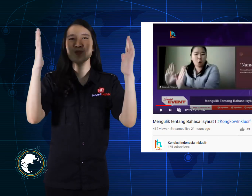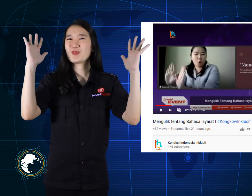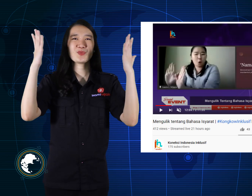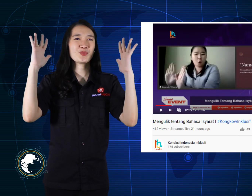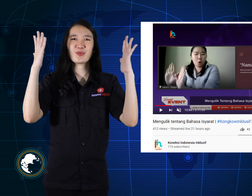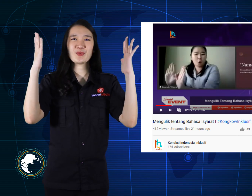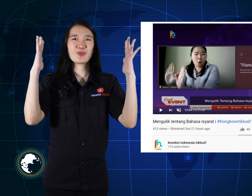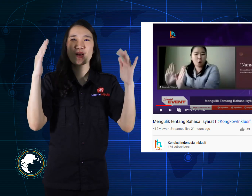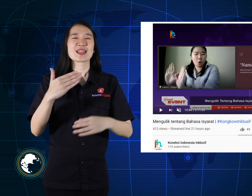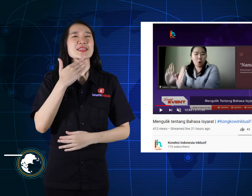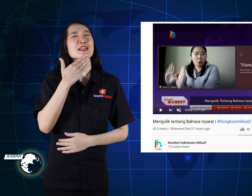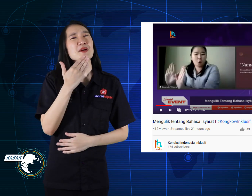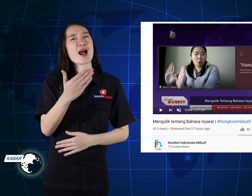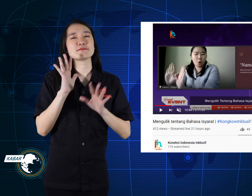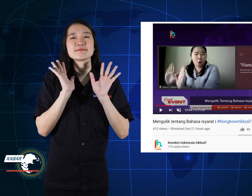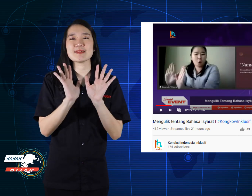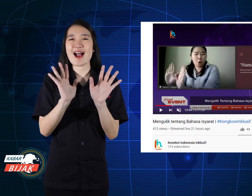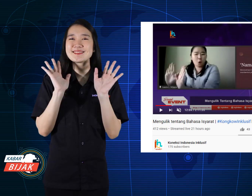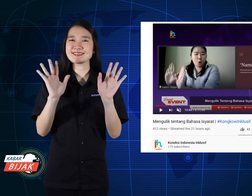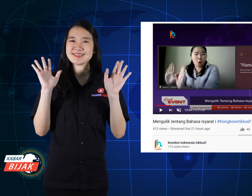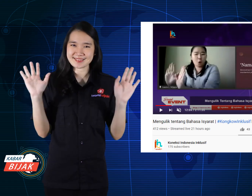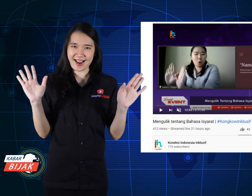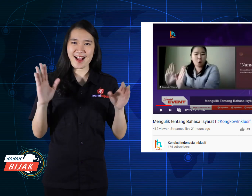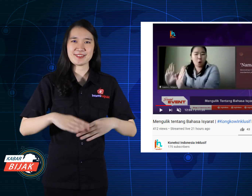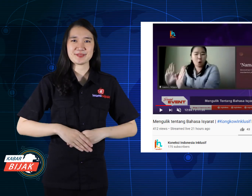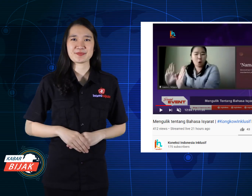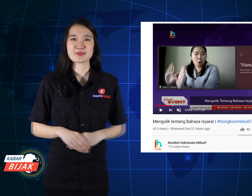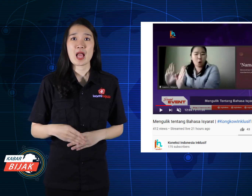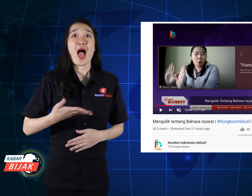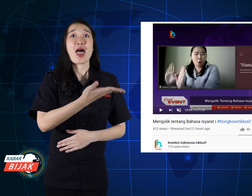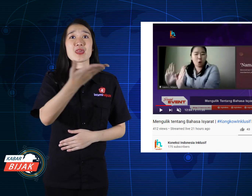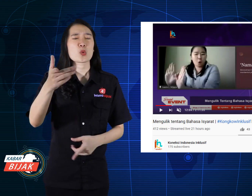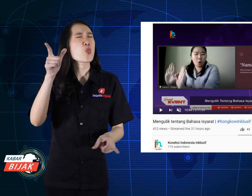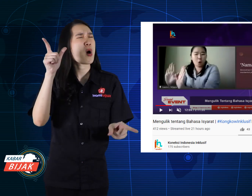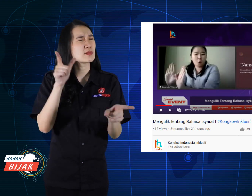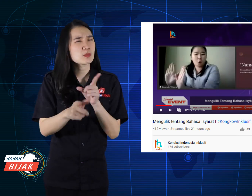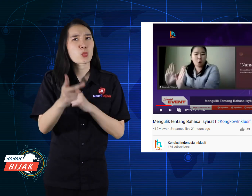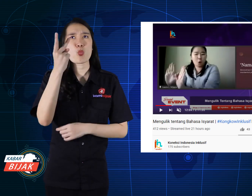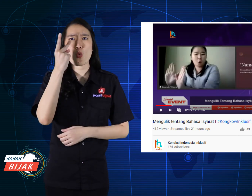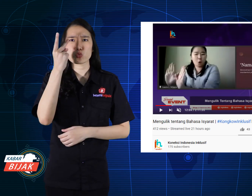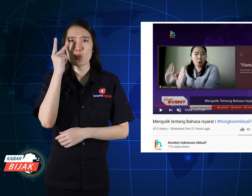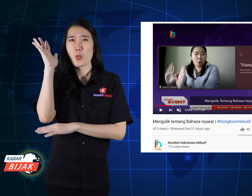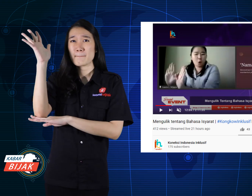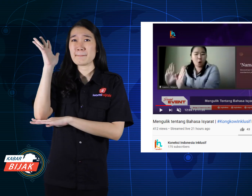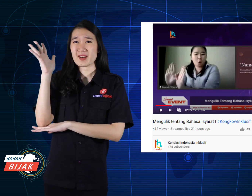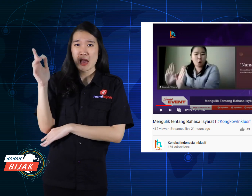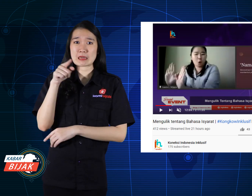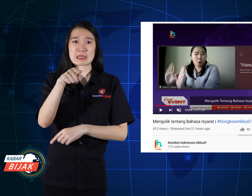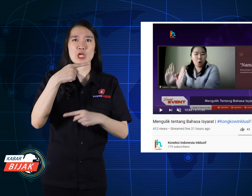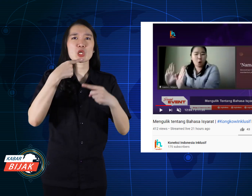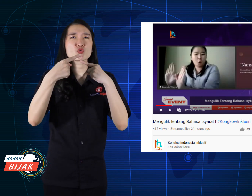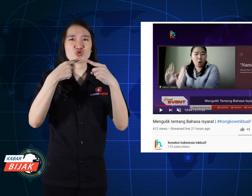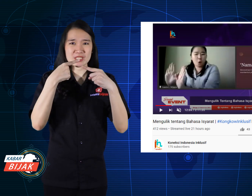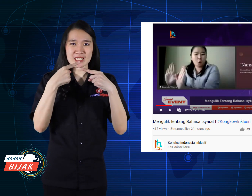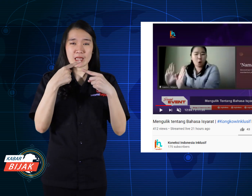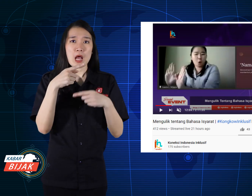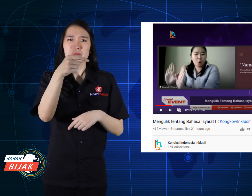Applause Thankyou so much! You must watch the webinar discussion.